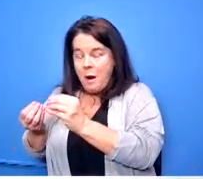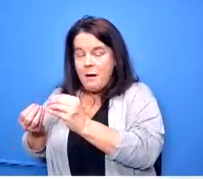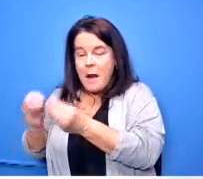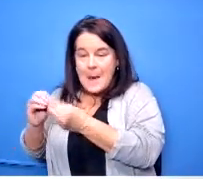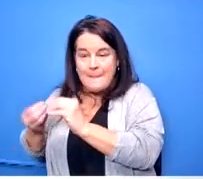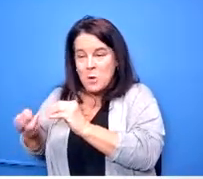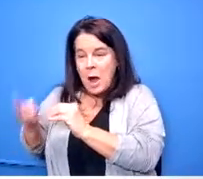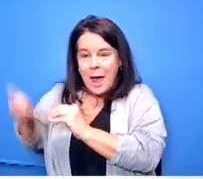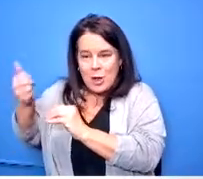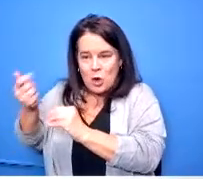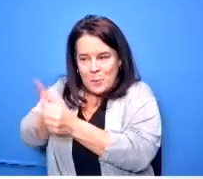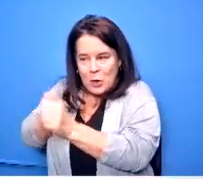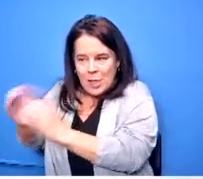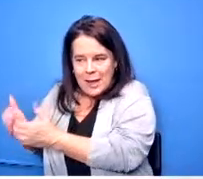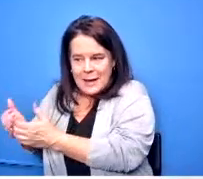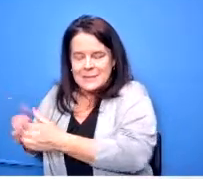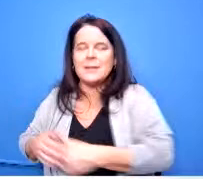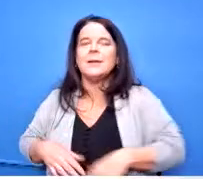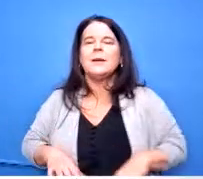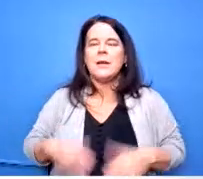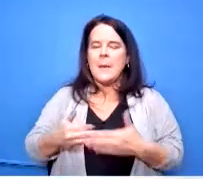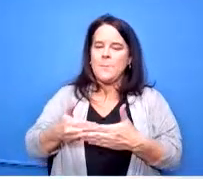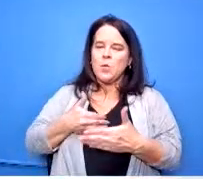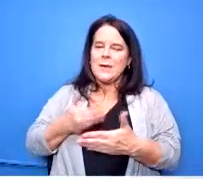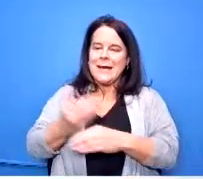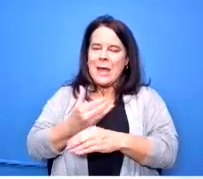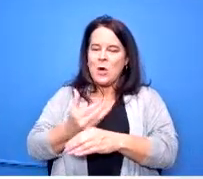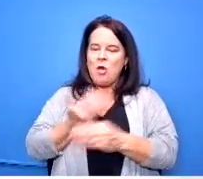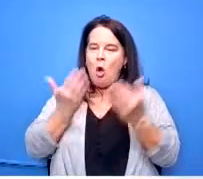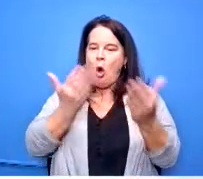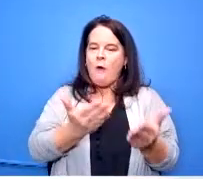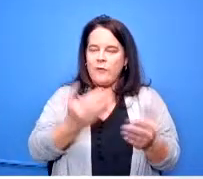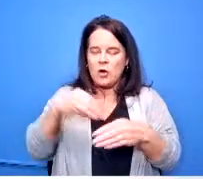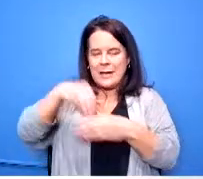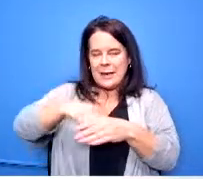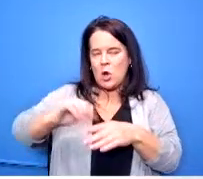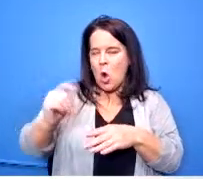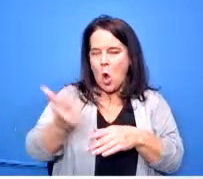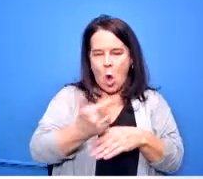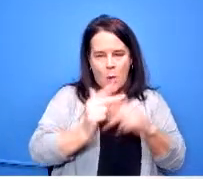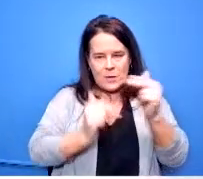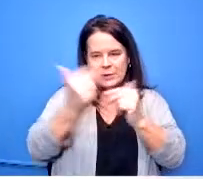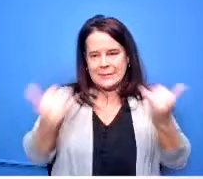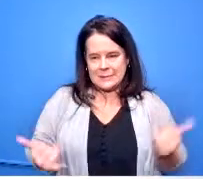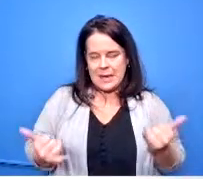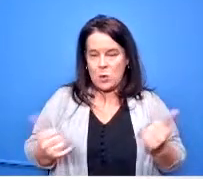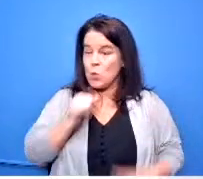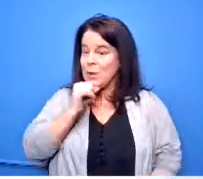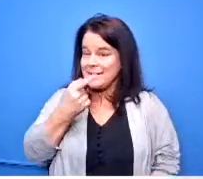and we offer pre-calculus in all of our buildings now we couldn't say that two years ago so we we